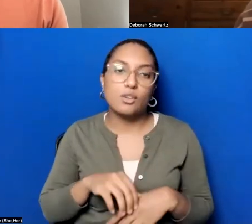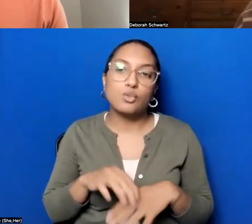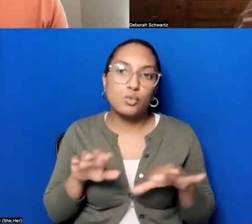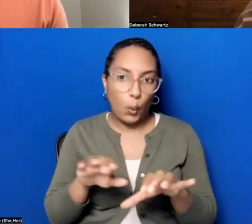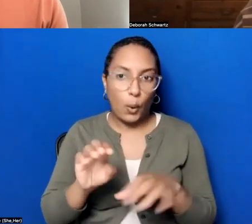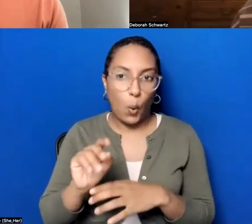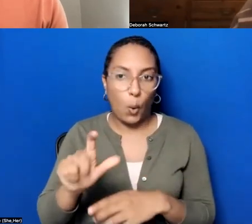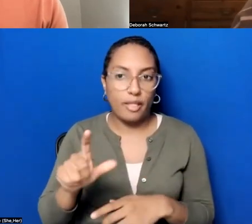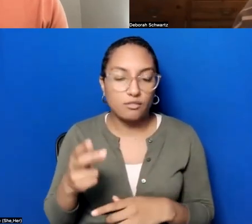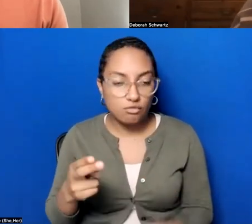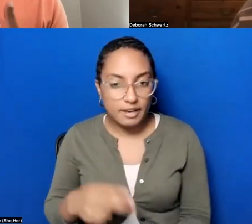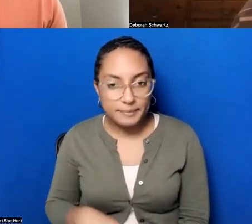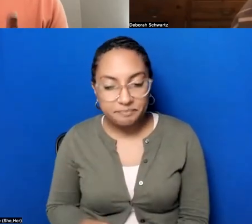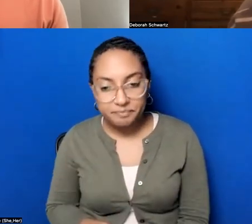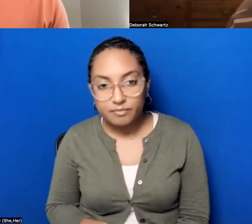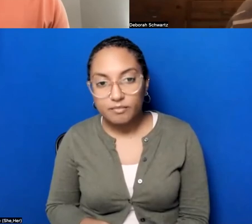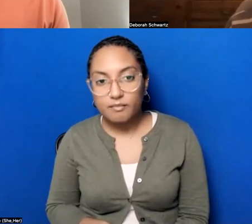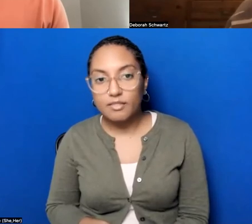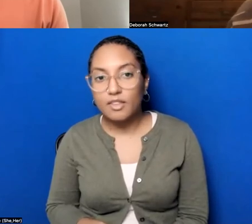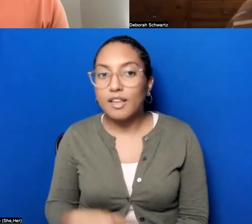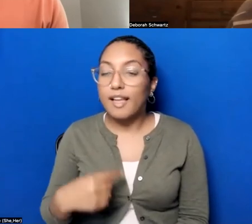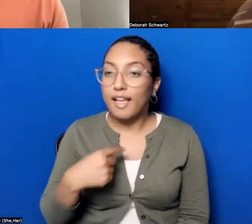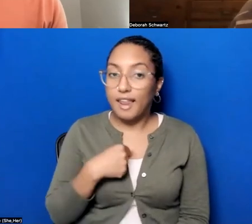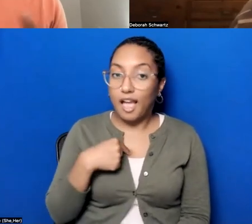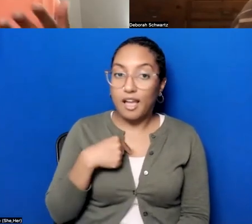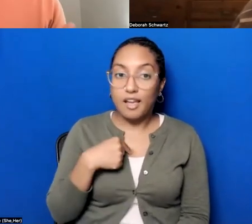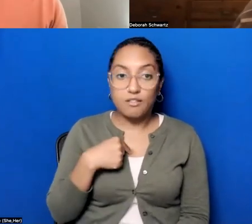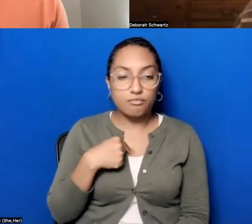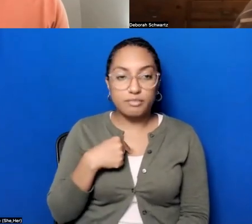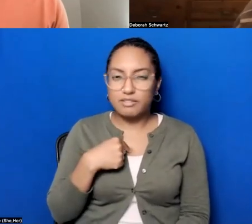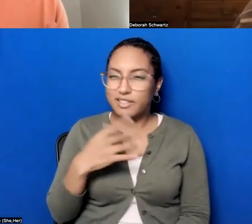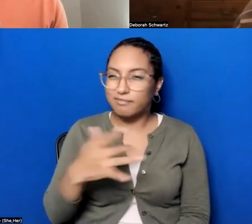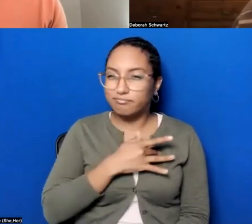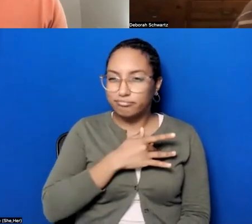really been thoughtfully provoked by the work of, like, the New York Public Library and the Brooklyn